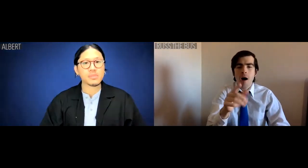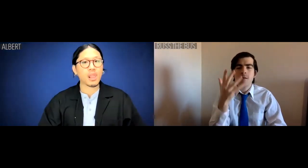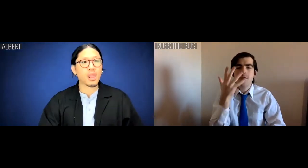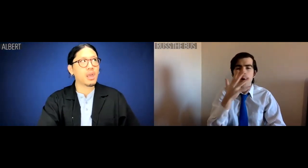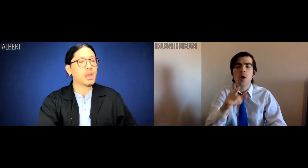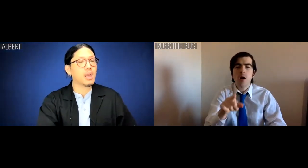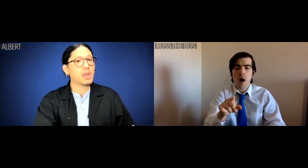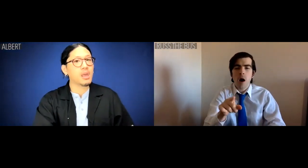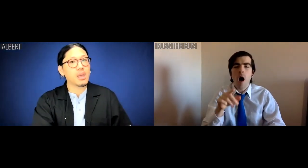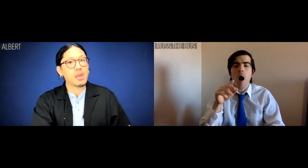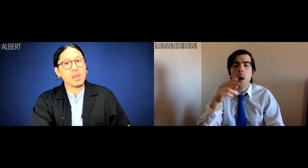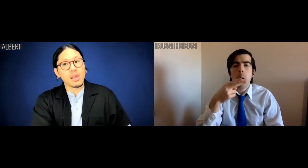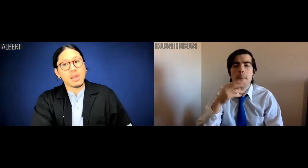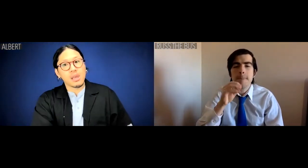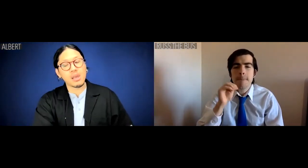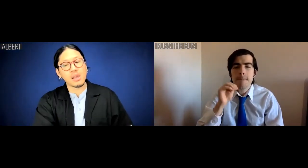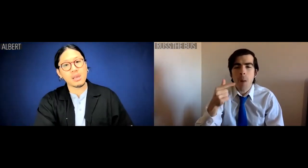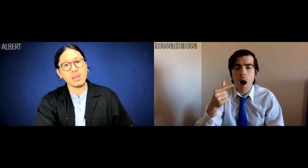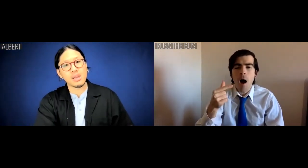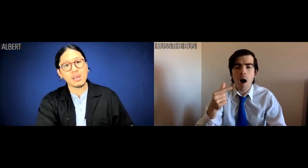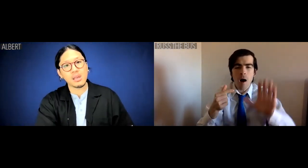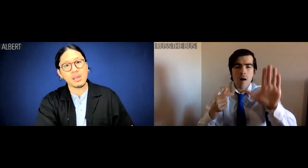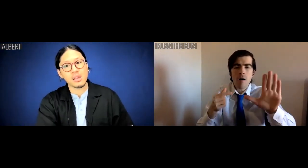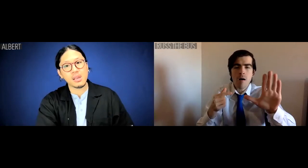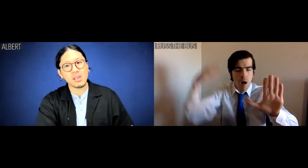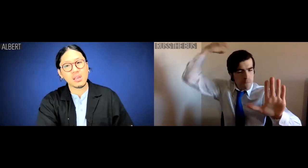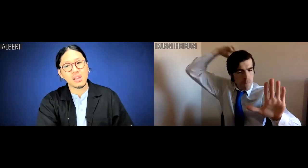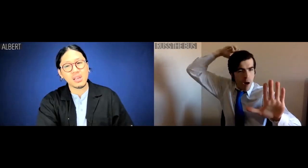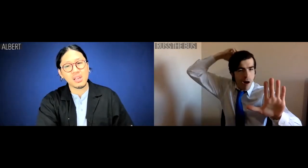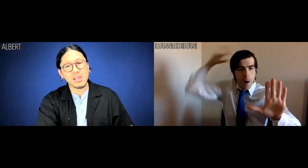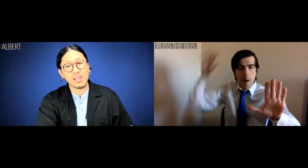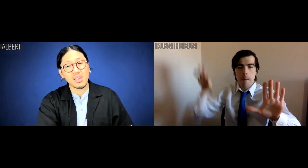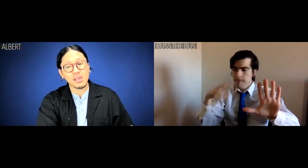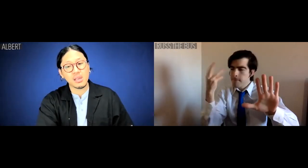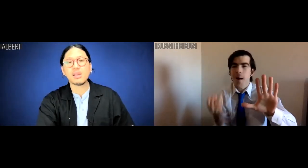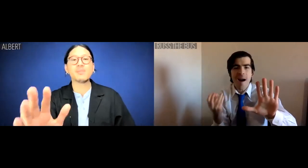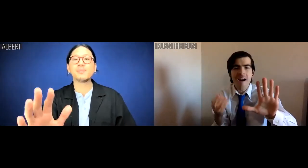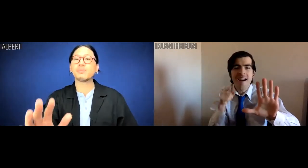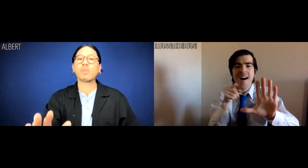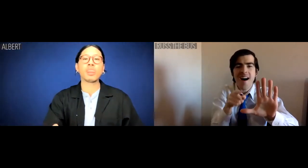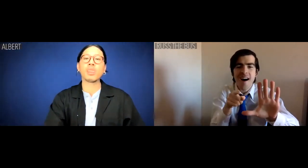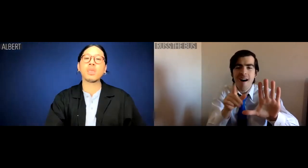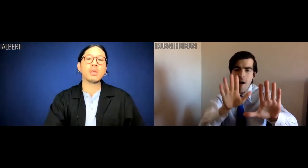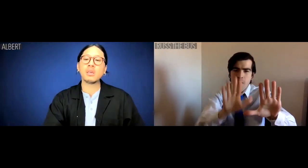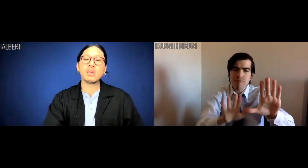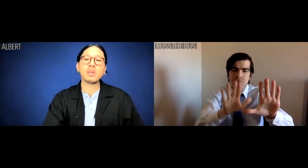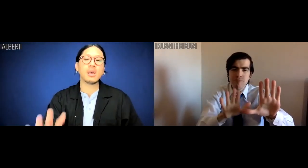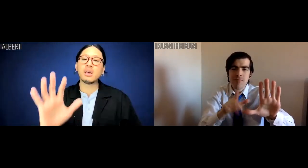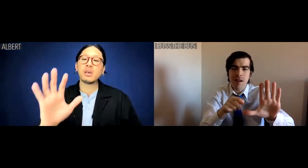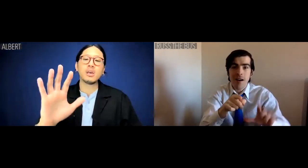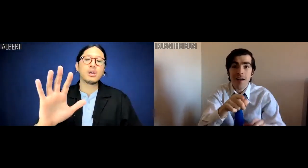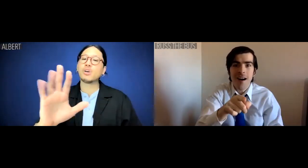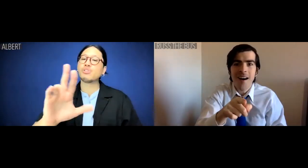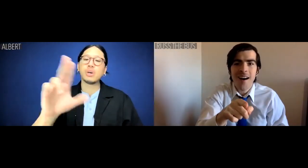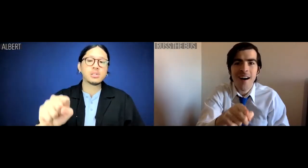Russ the Bus: I got it: you're ethnically Hmong, but geographically from the Laotian-Cambodian border.